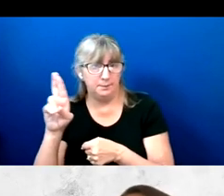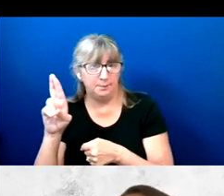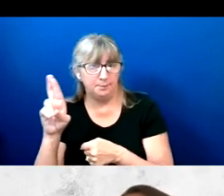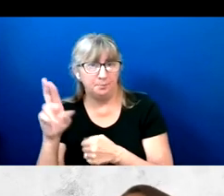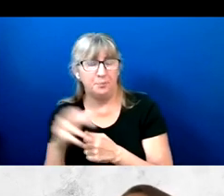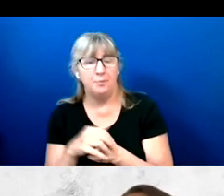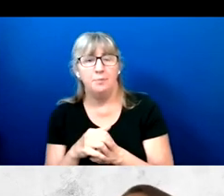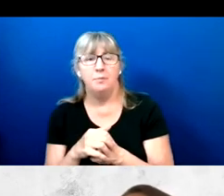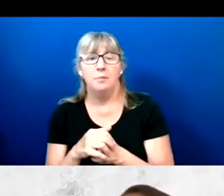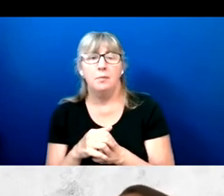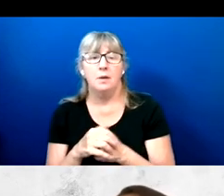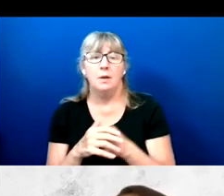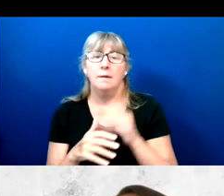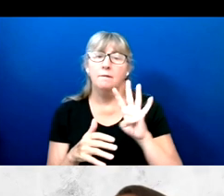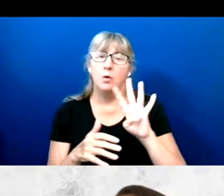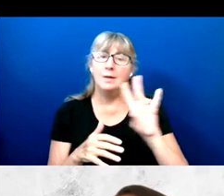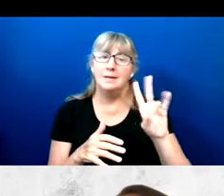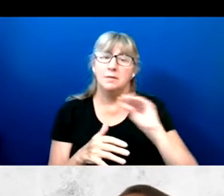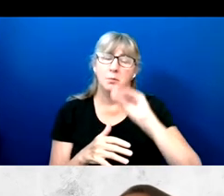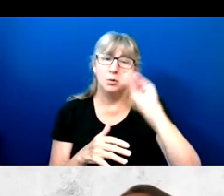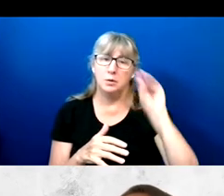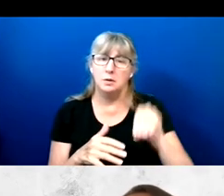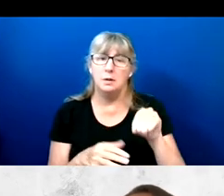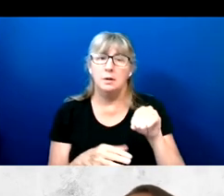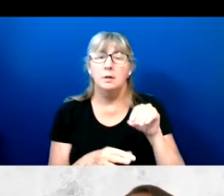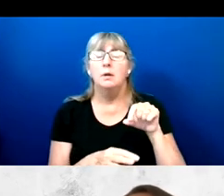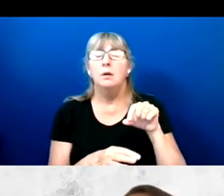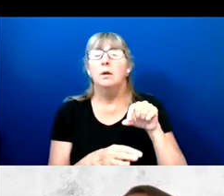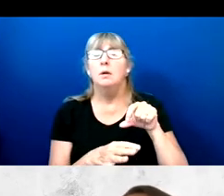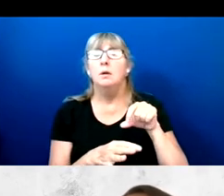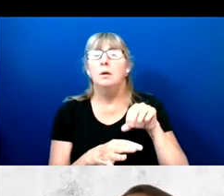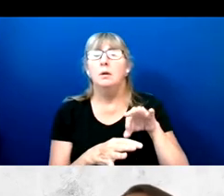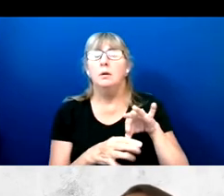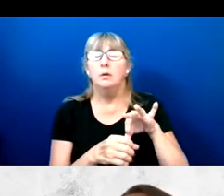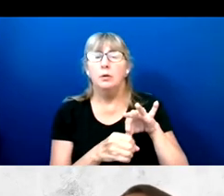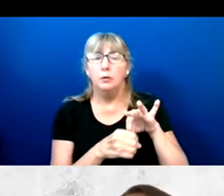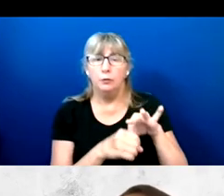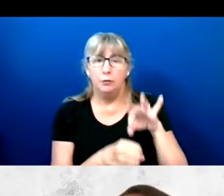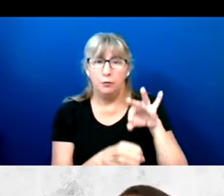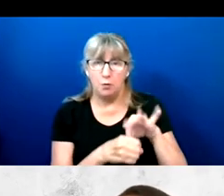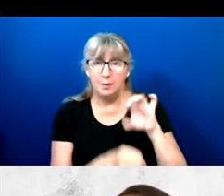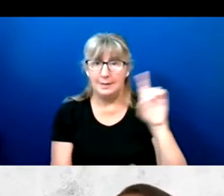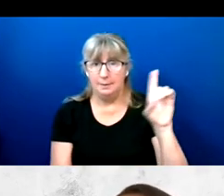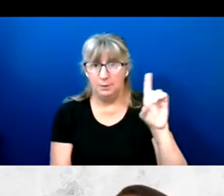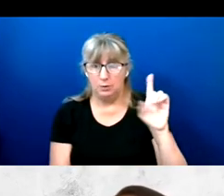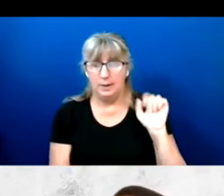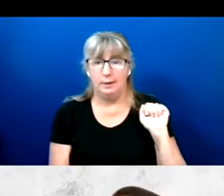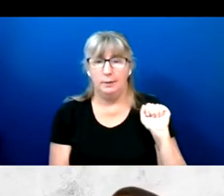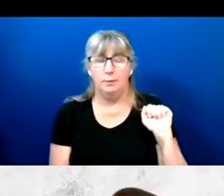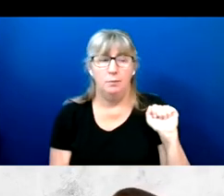While 47% reported voting for a Democratic candidate.